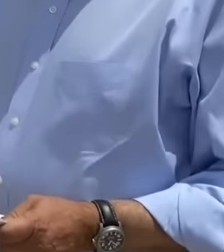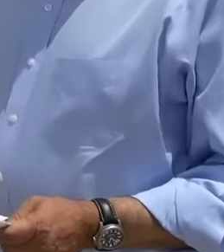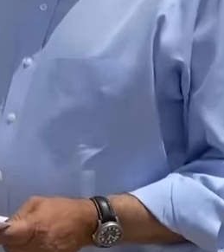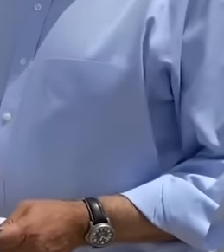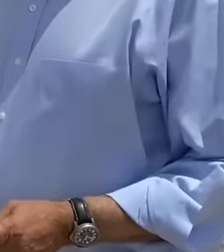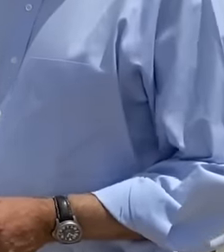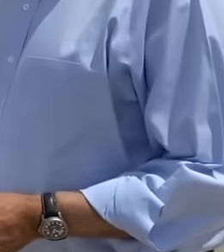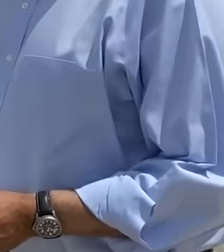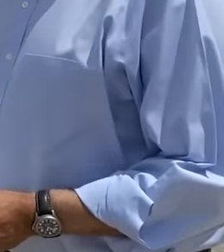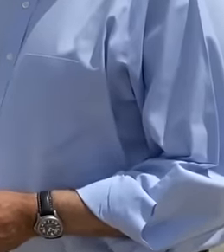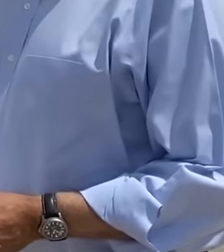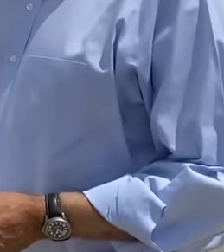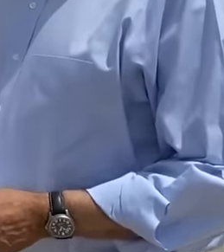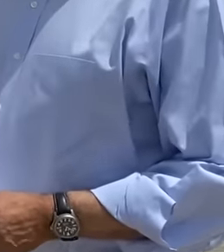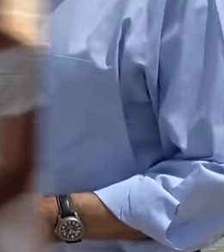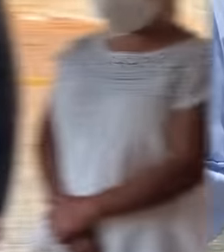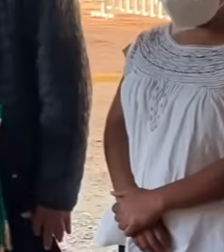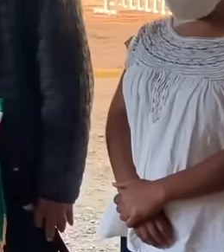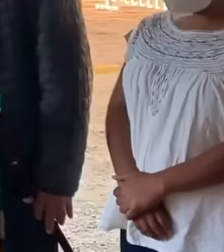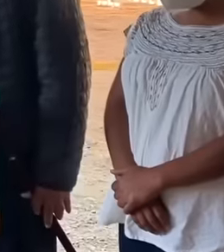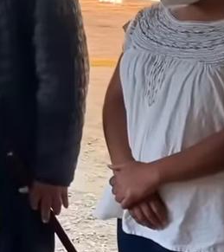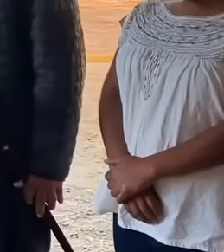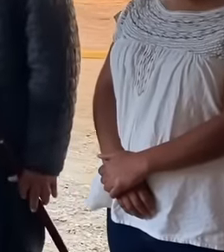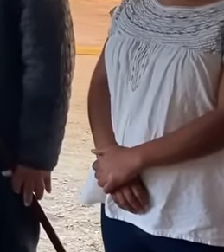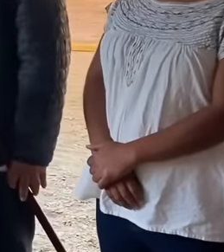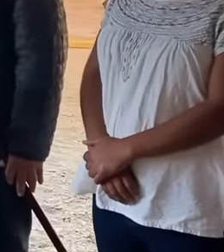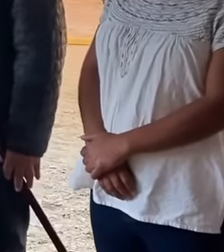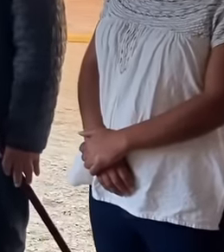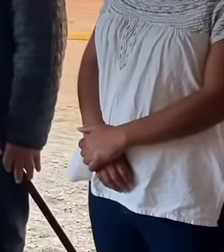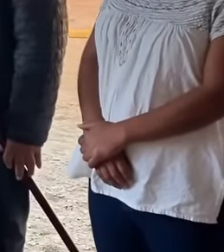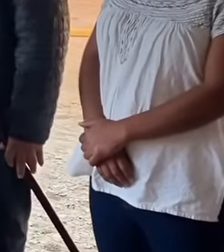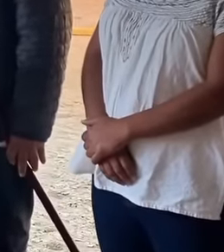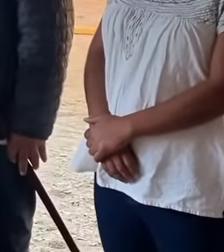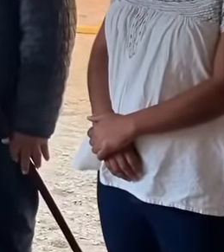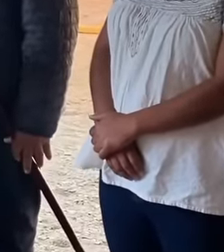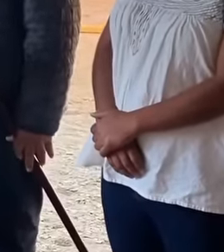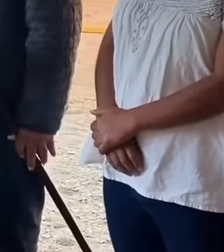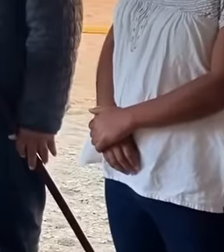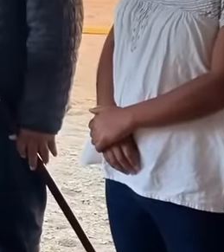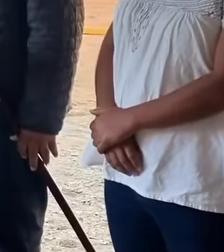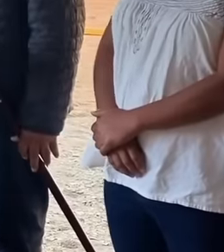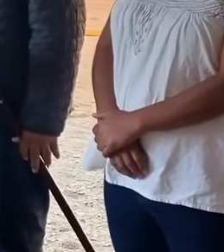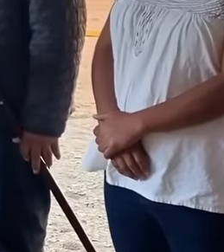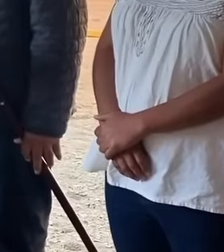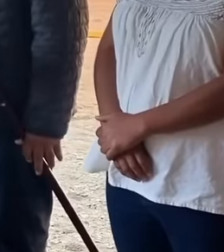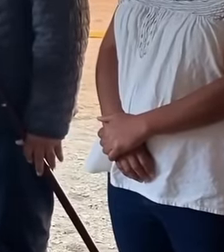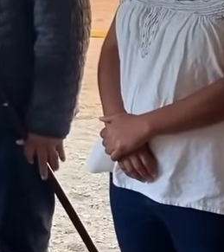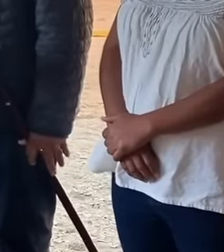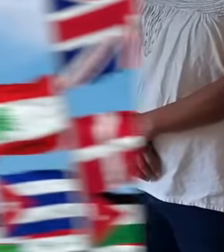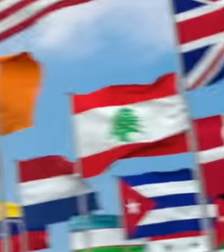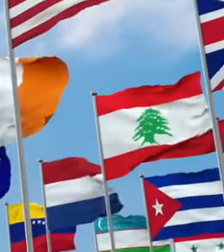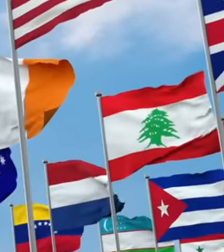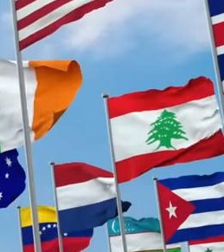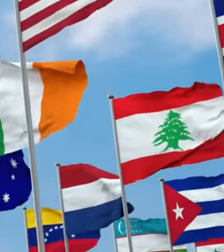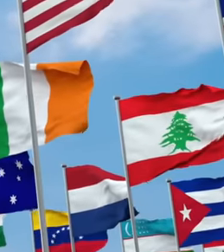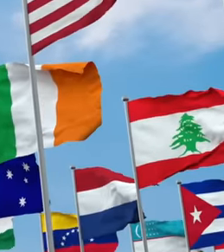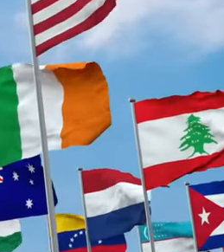which he communicates, supports and treats the Mexican people. Many countries in the world have